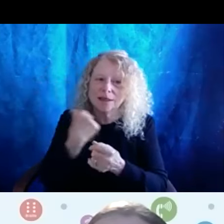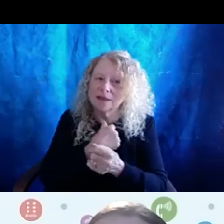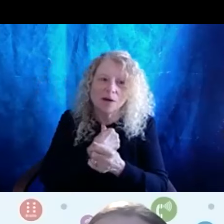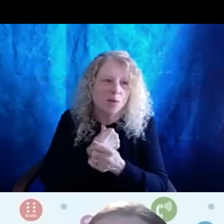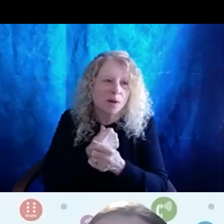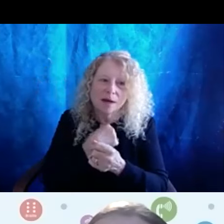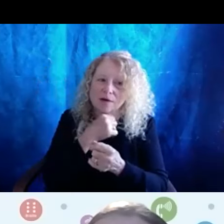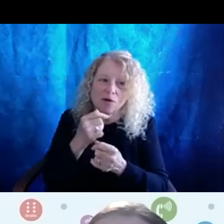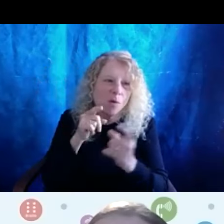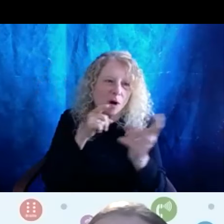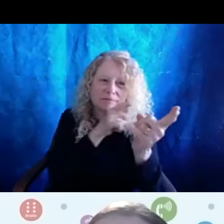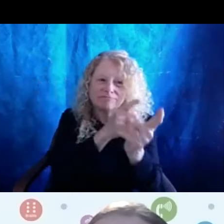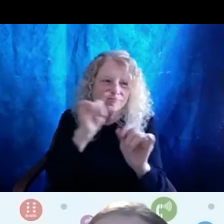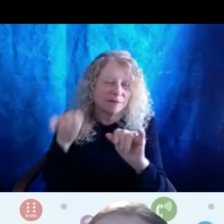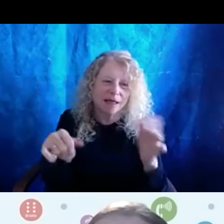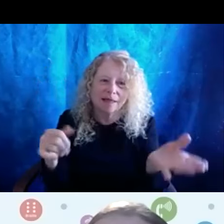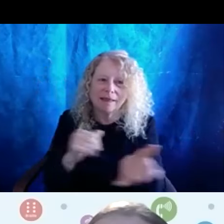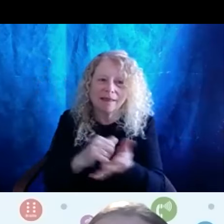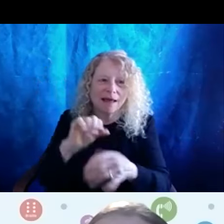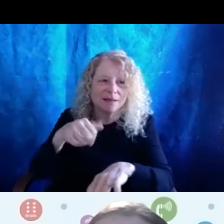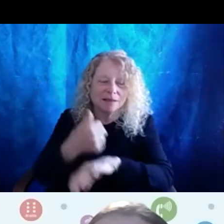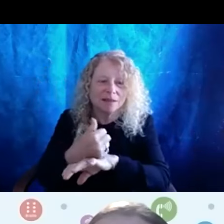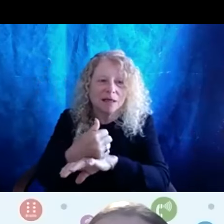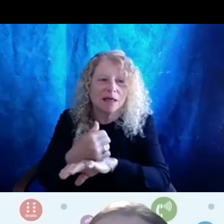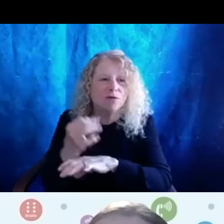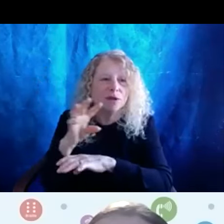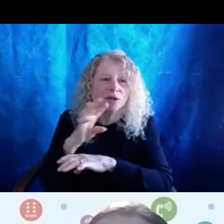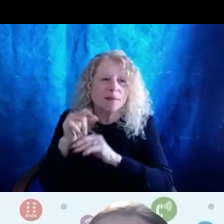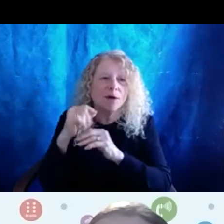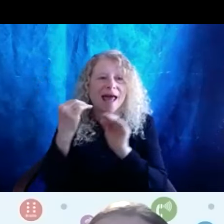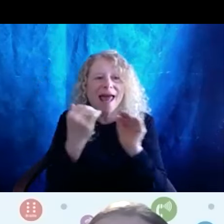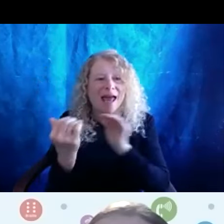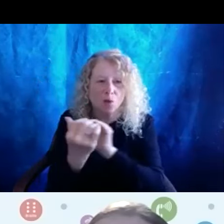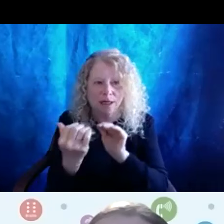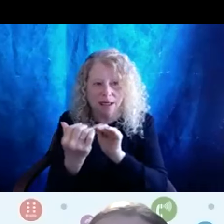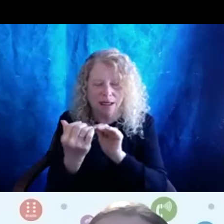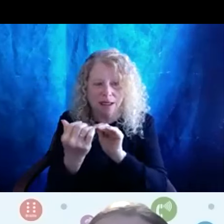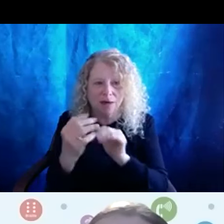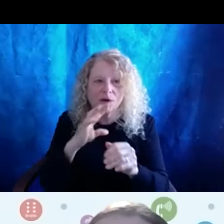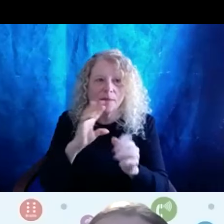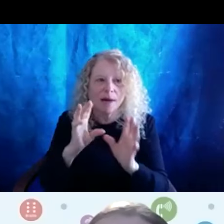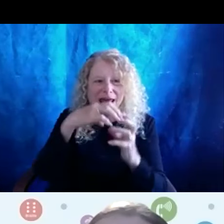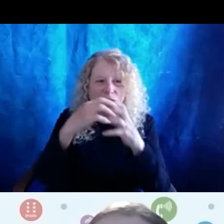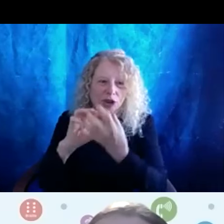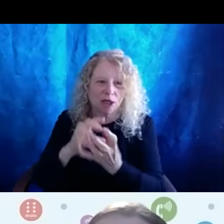aiming for either that it creates and that when we talk about equity, when we talk about intersectionality and